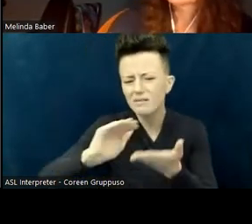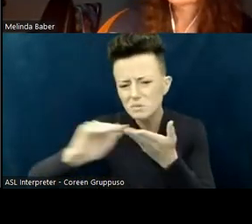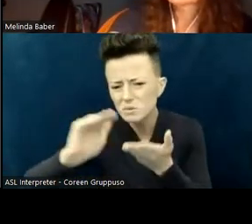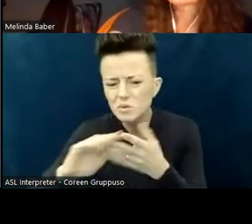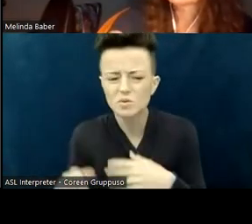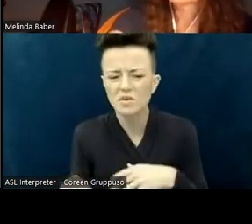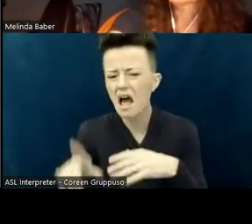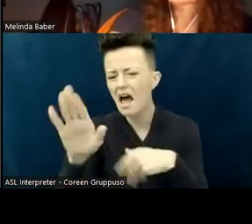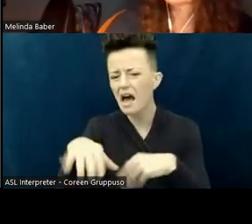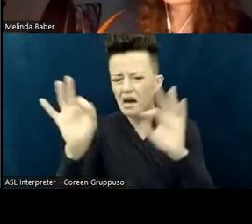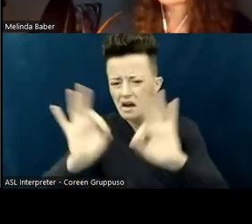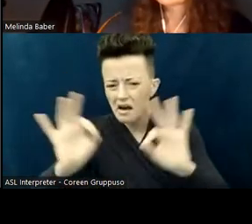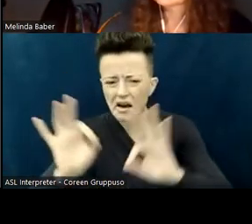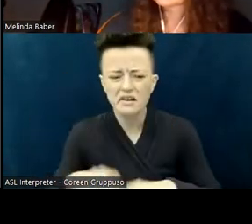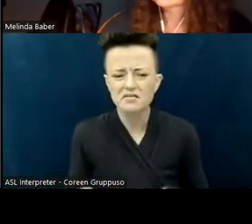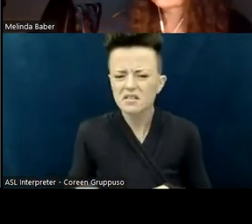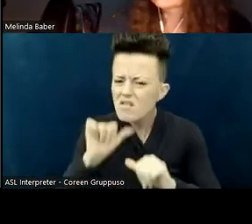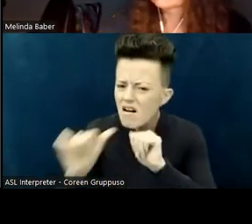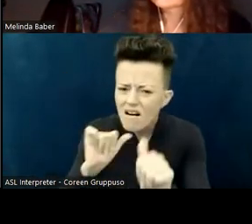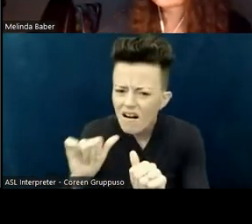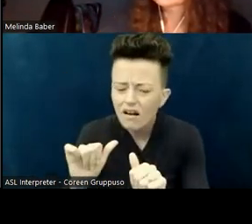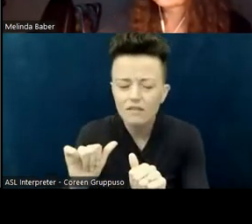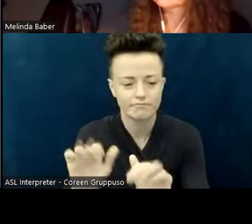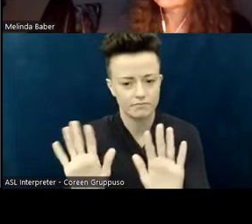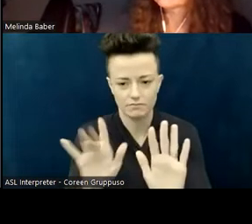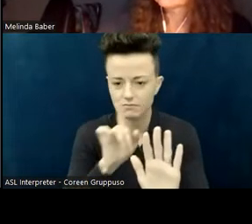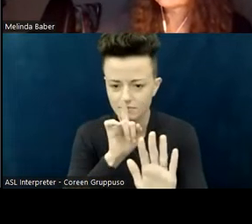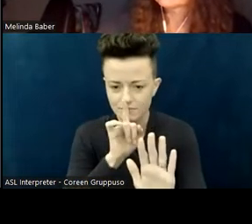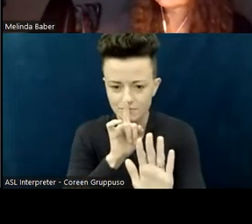You don't have to say anything. They're not expecting you to say anything but "Wow" or...